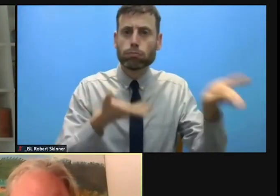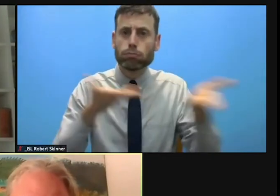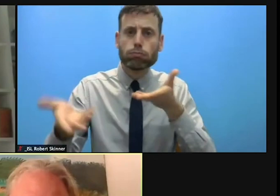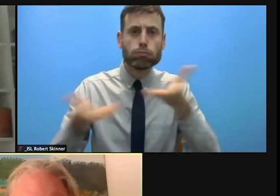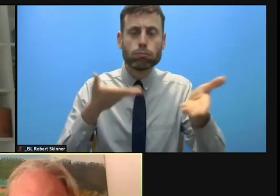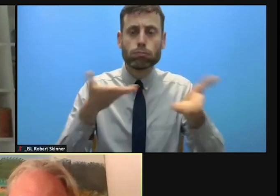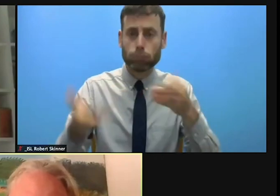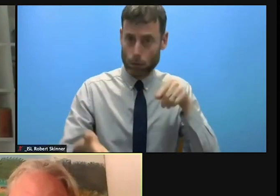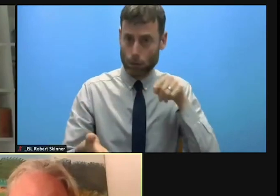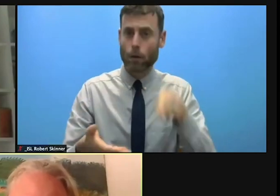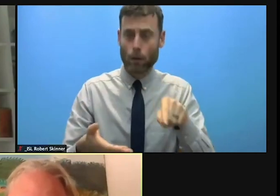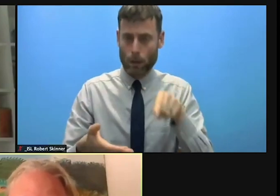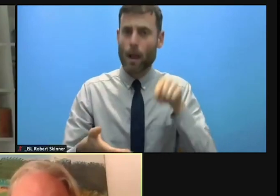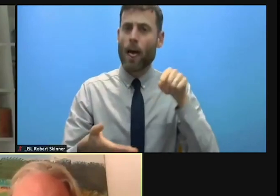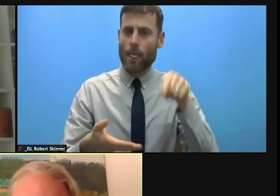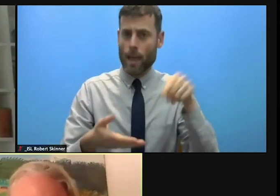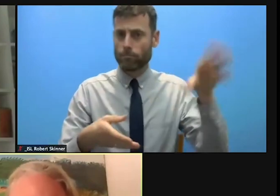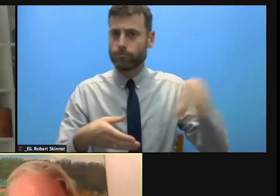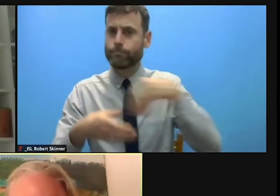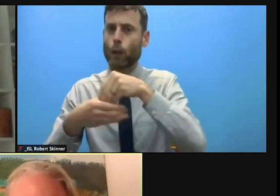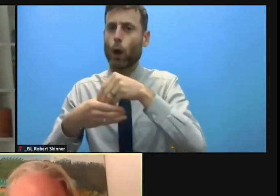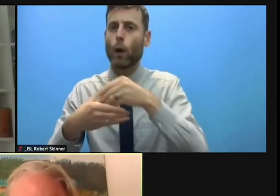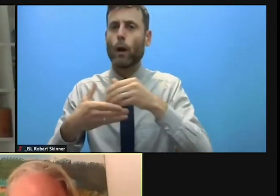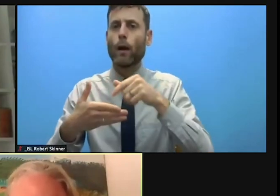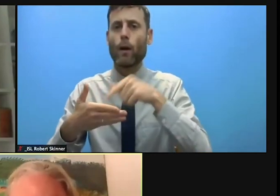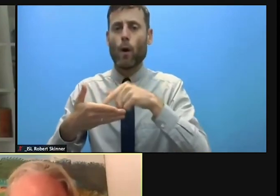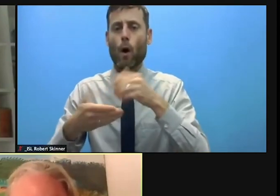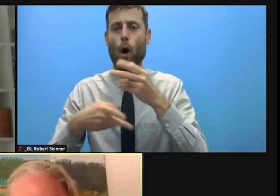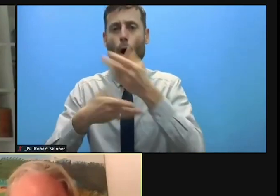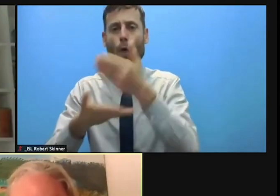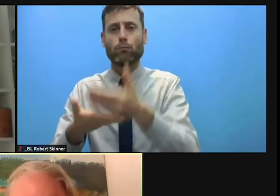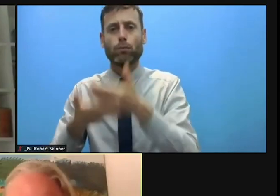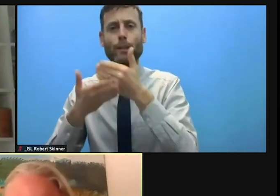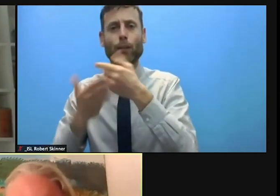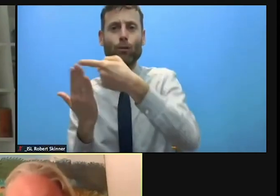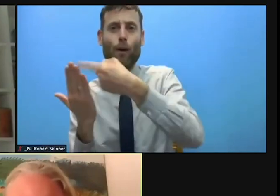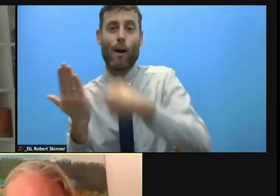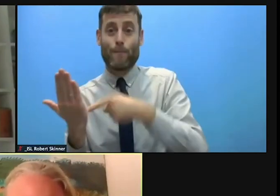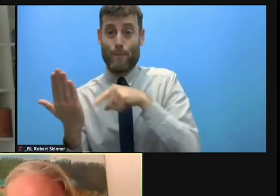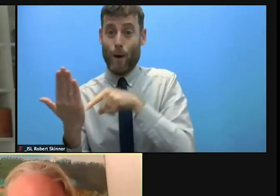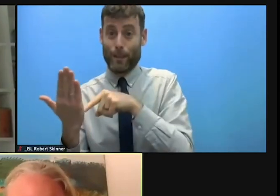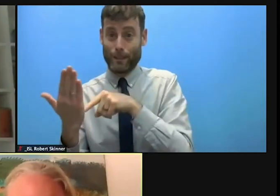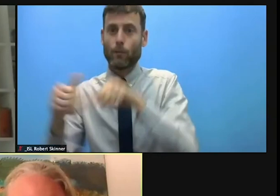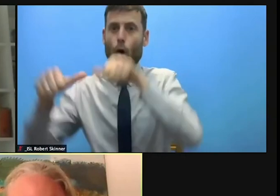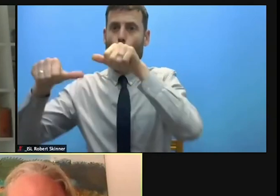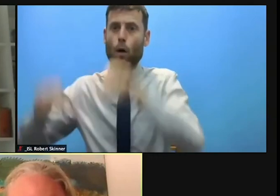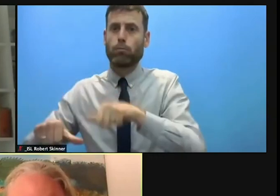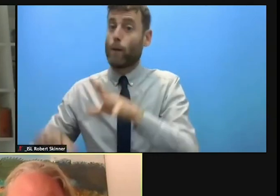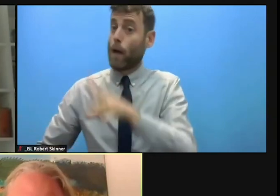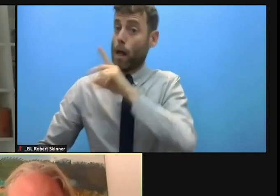new protection policy which was approved last week. But also let me finally say that